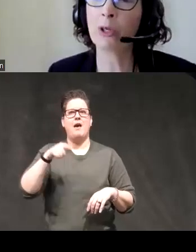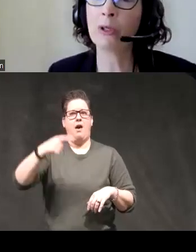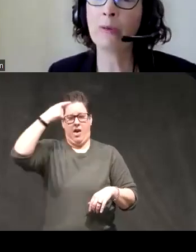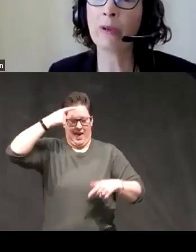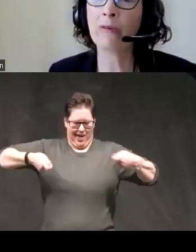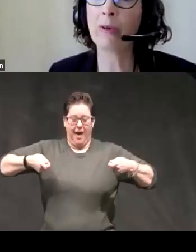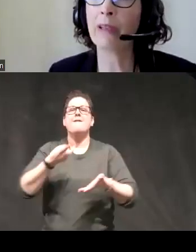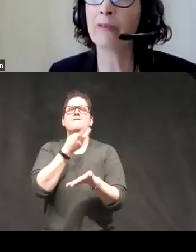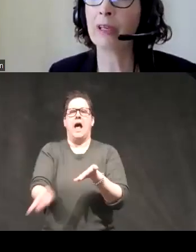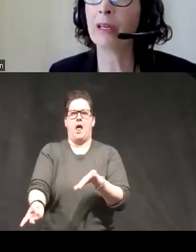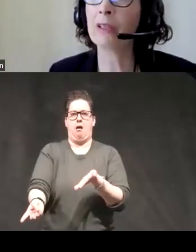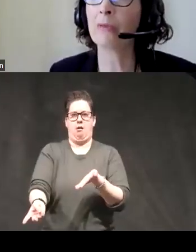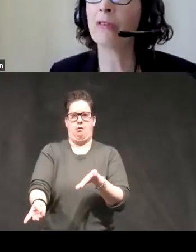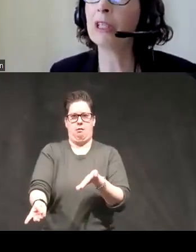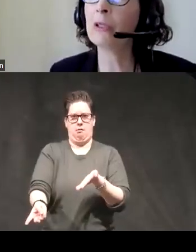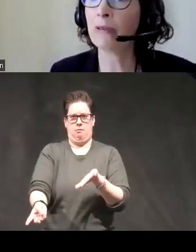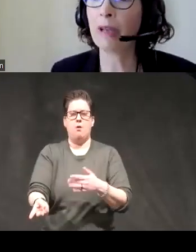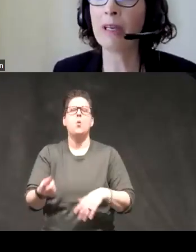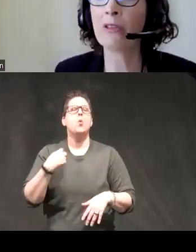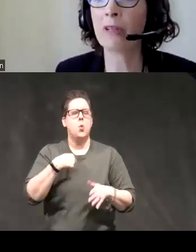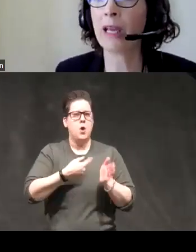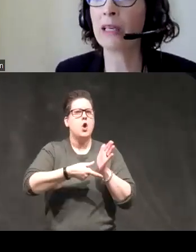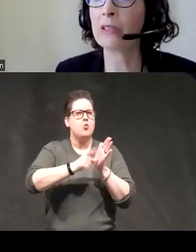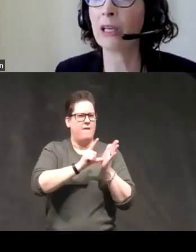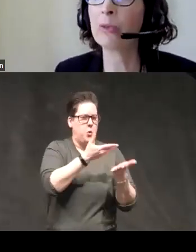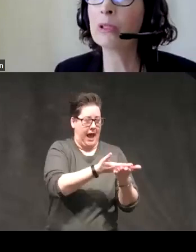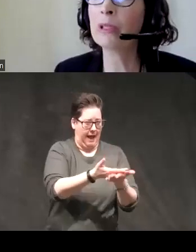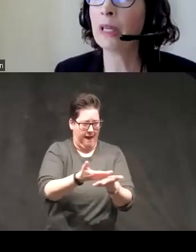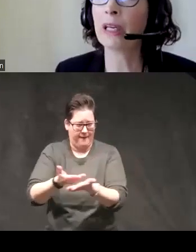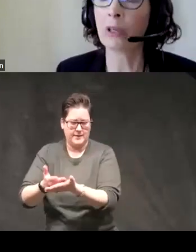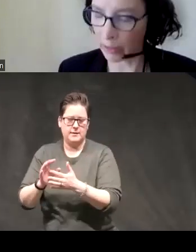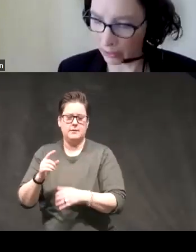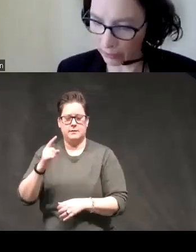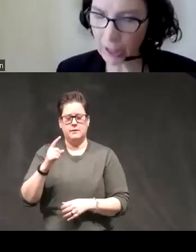and we've we've done some reviews of evidence for that encyclable and in current directions